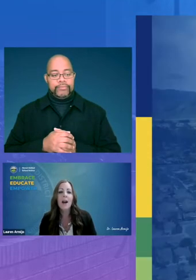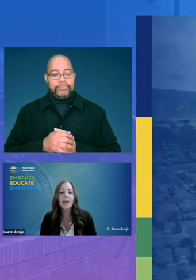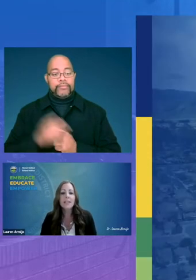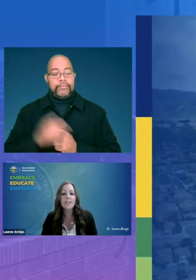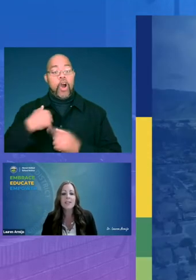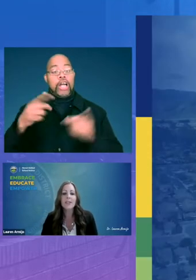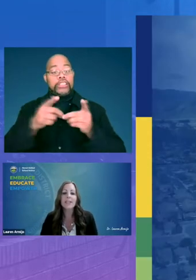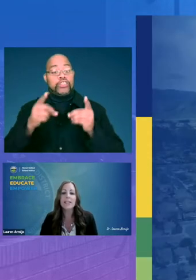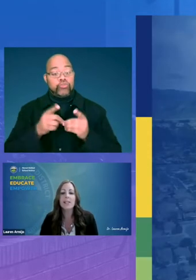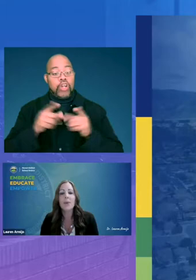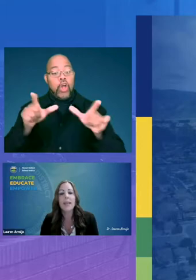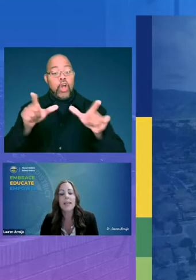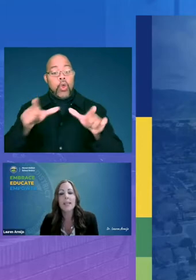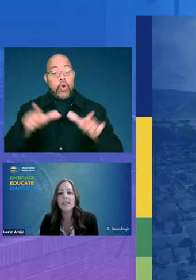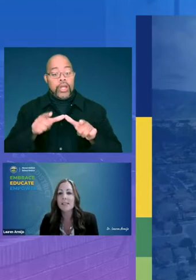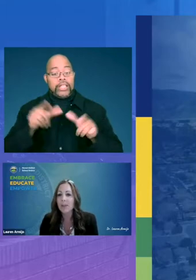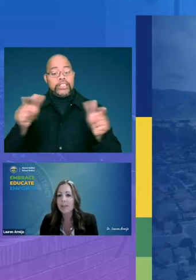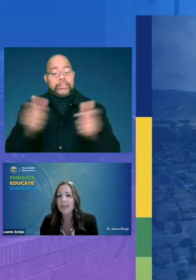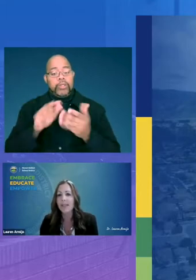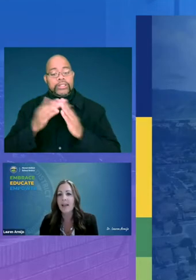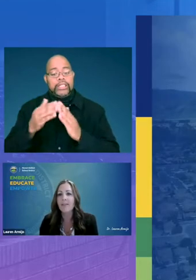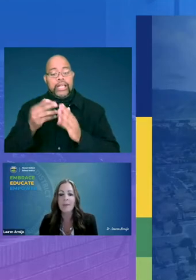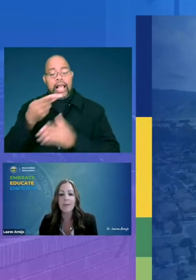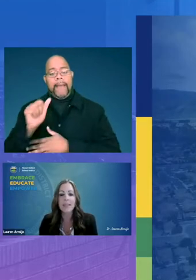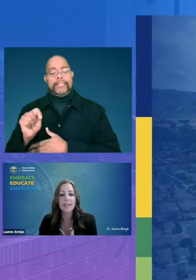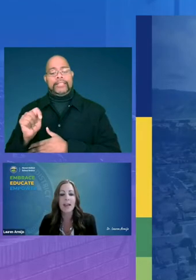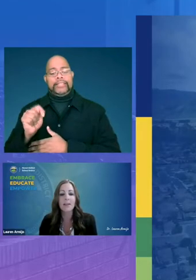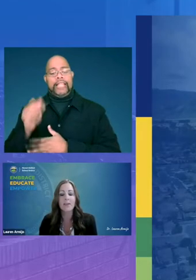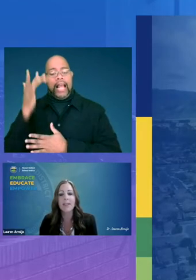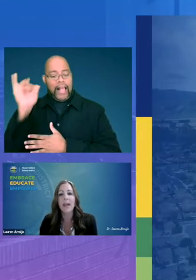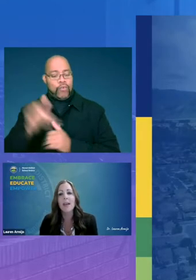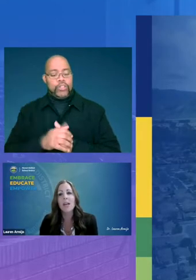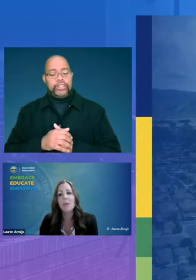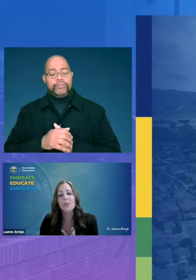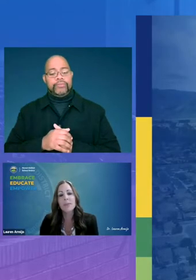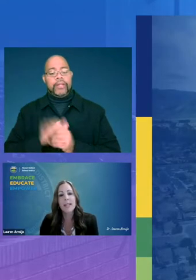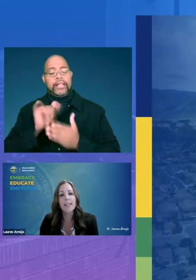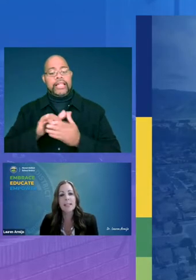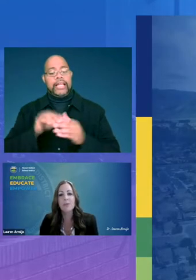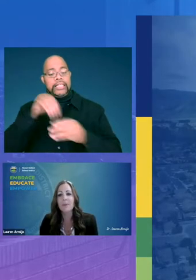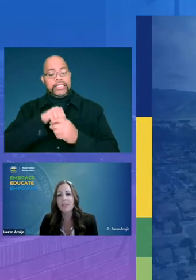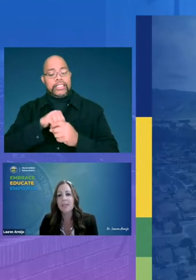our district is located in the small city of hemet california which resides in riverside